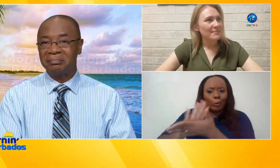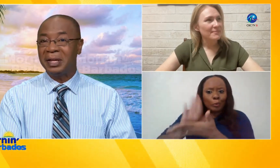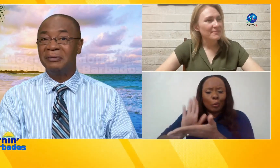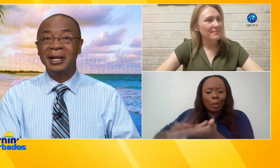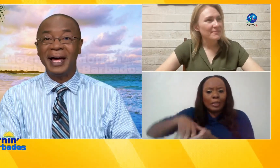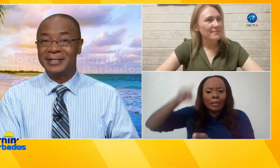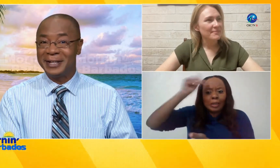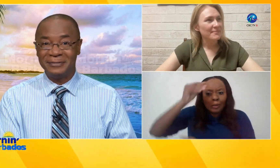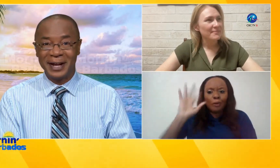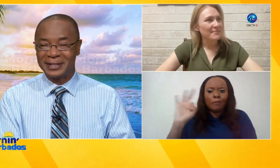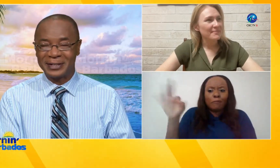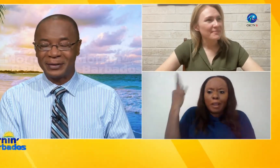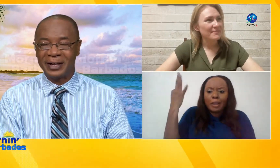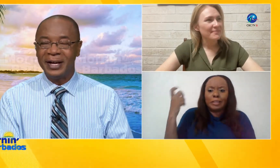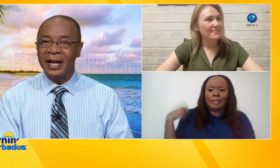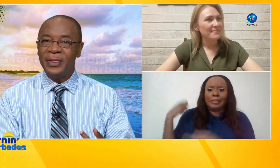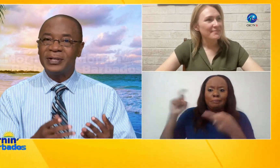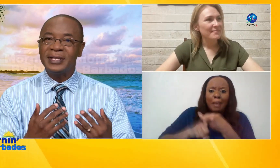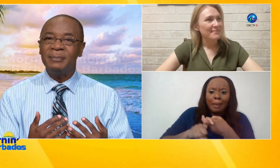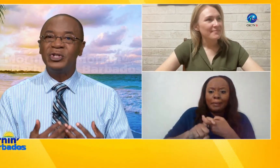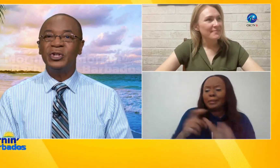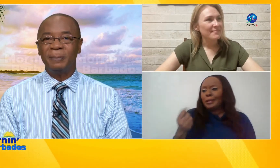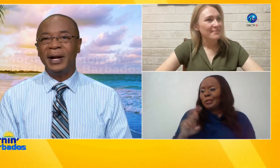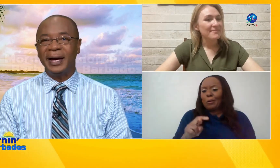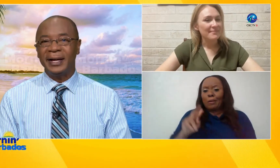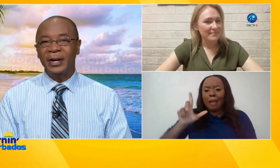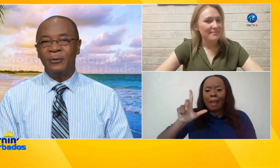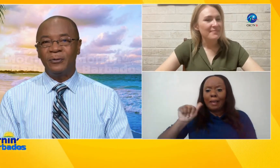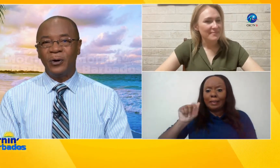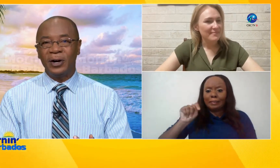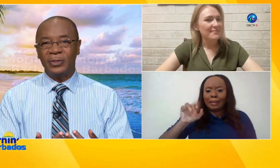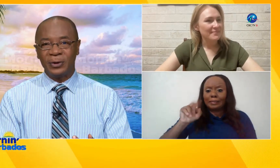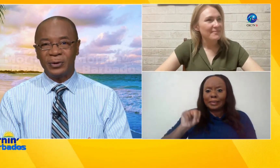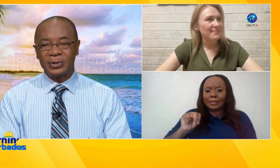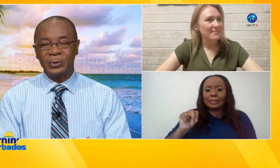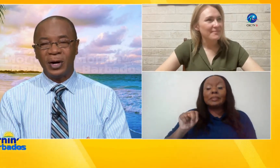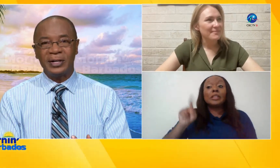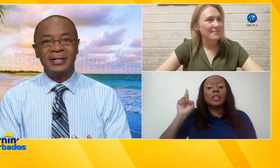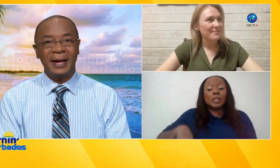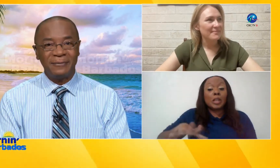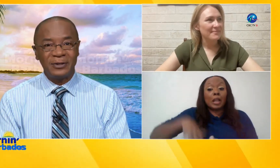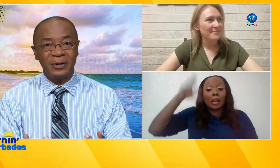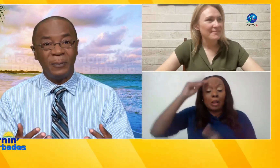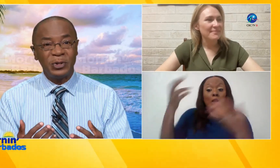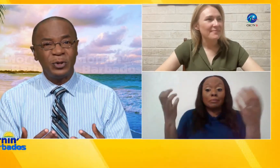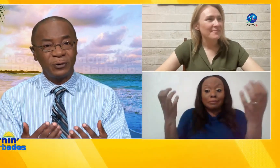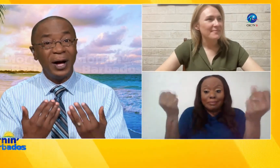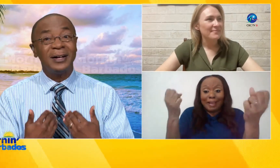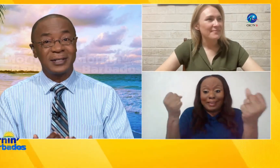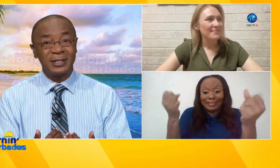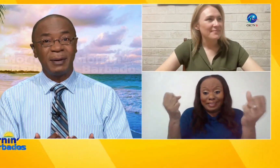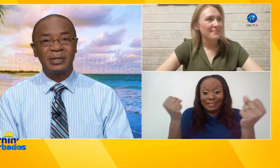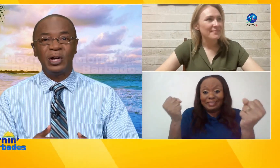even Latin if necessary the same should apply for those who are deaf the opportunity for us to